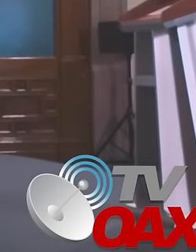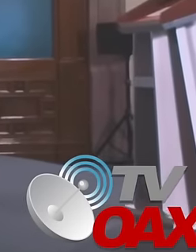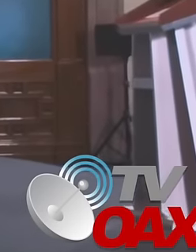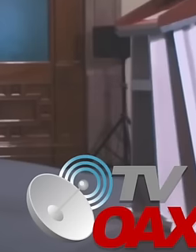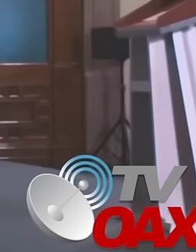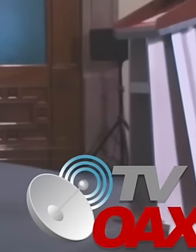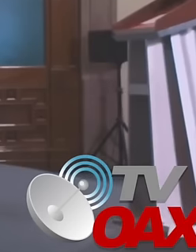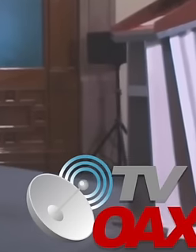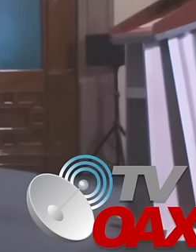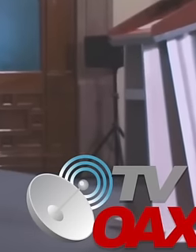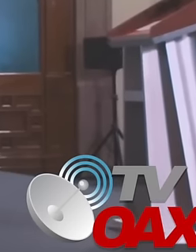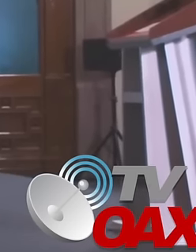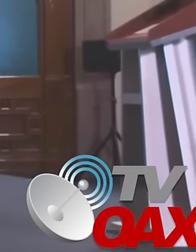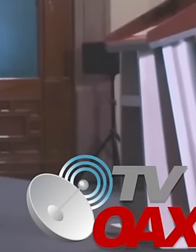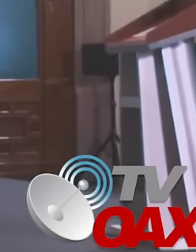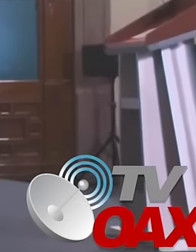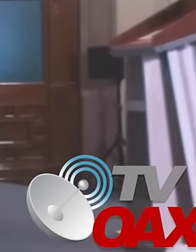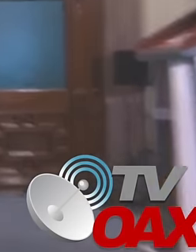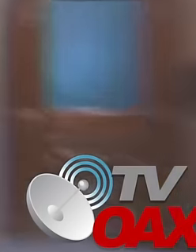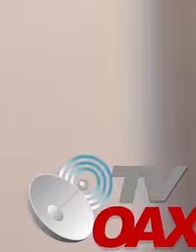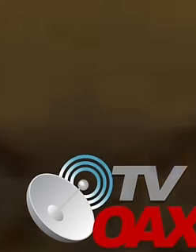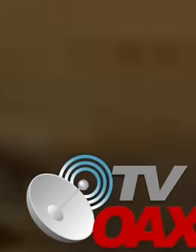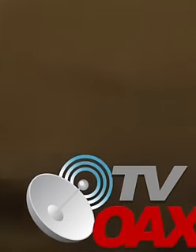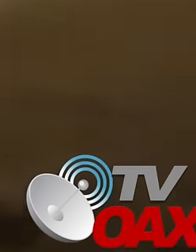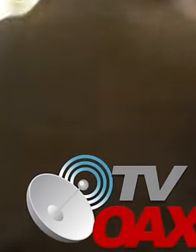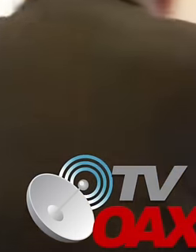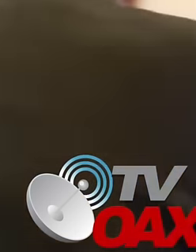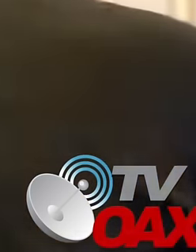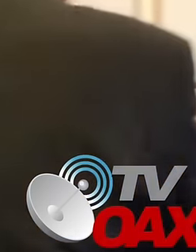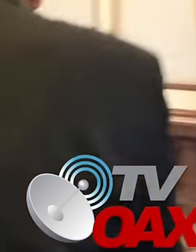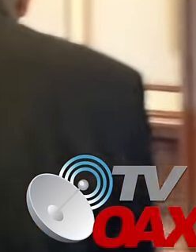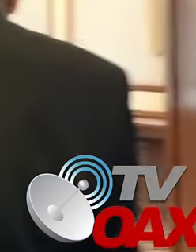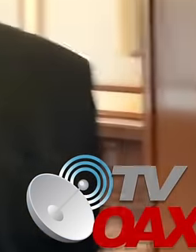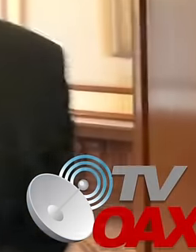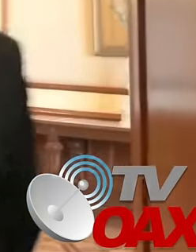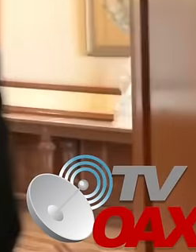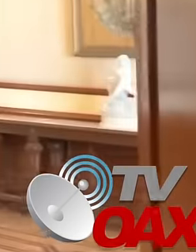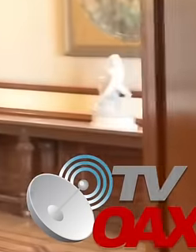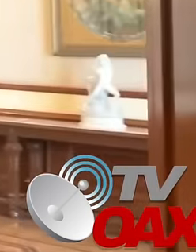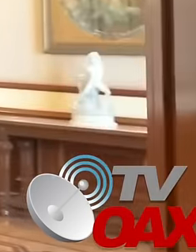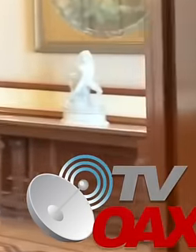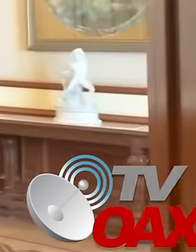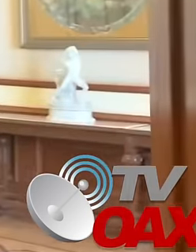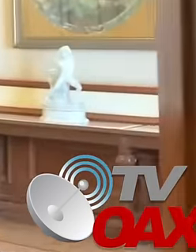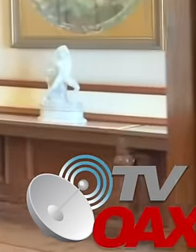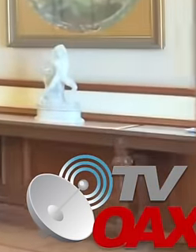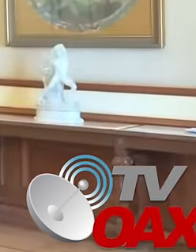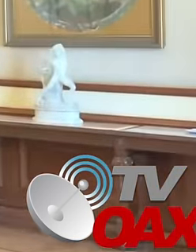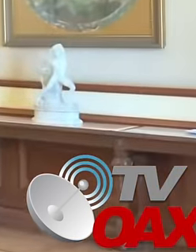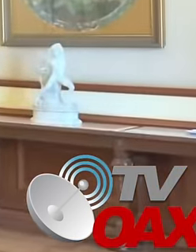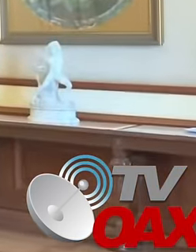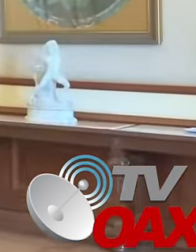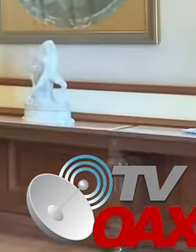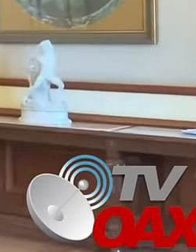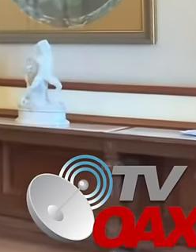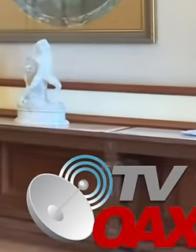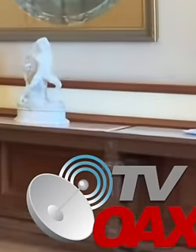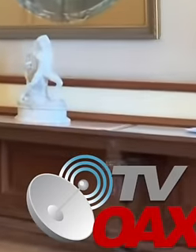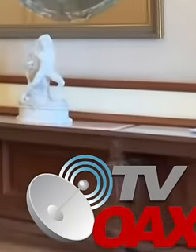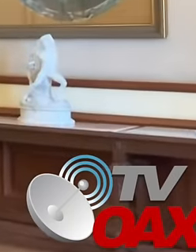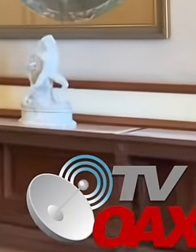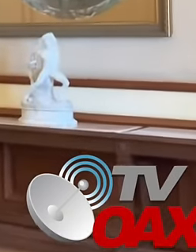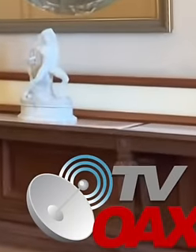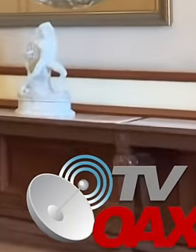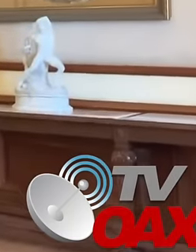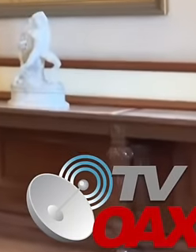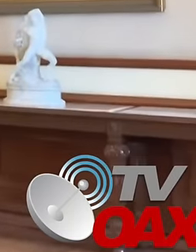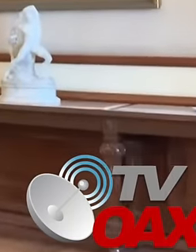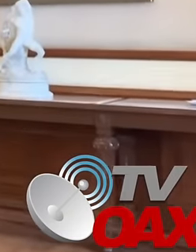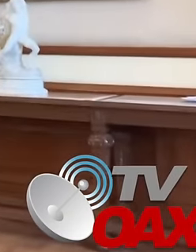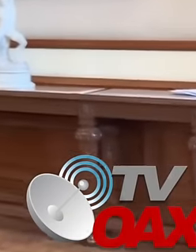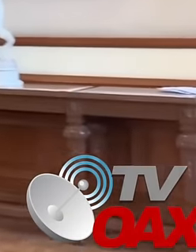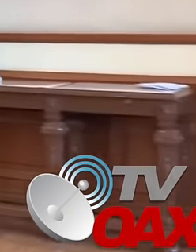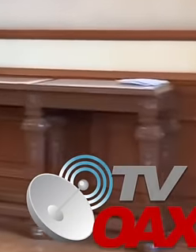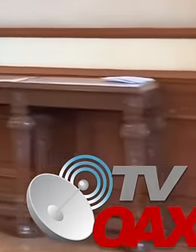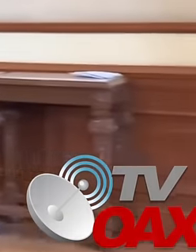electoral law. President López Obrador continues to resist and train the people of Mexico